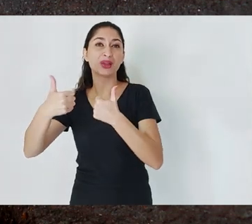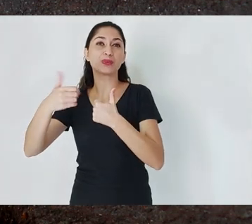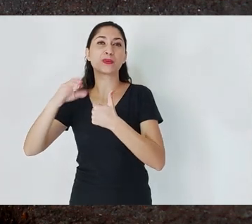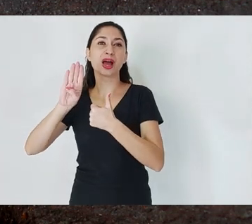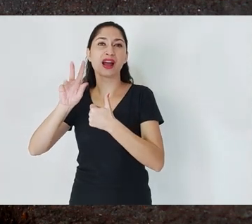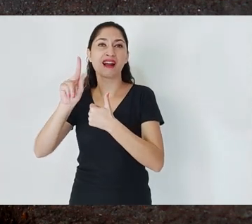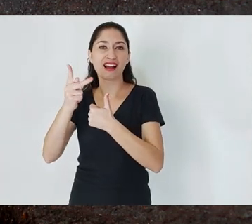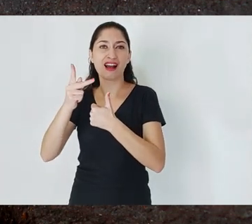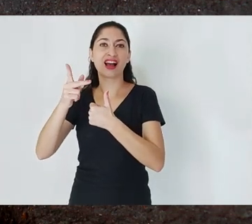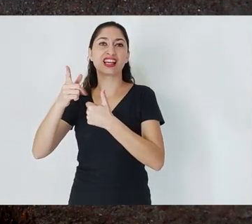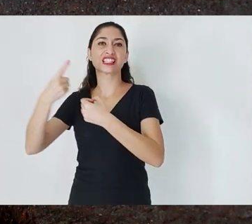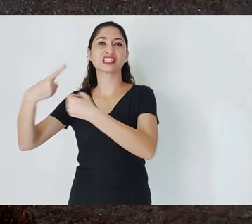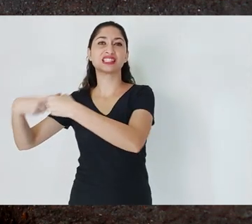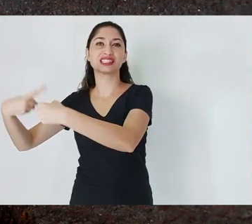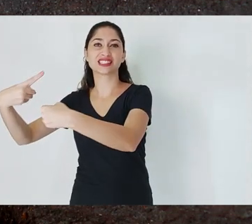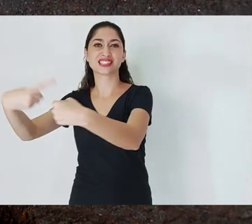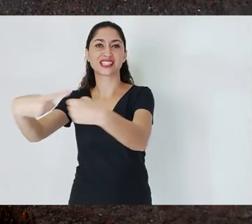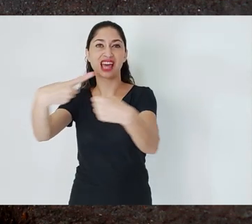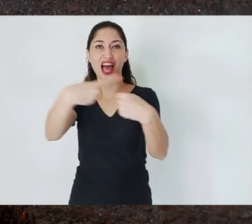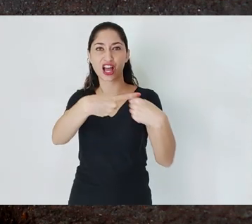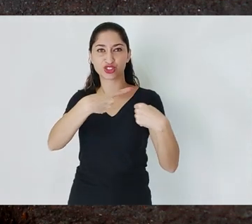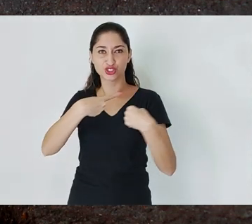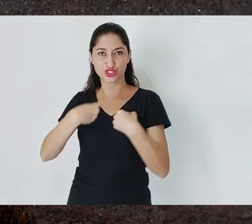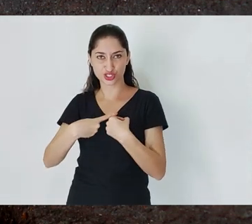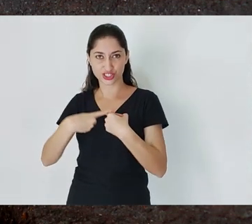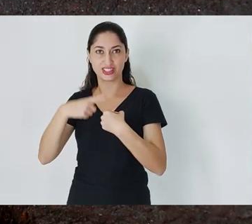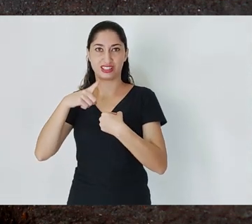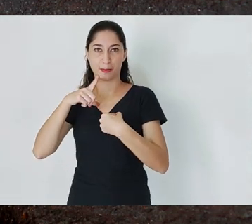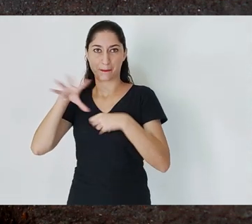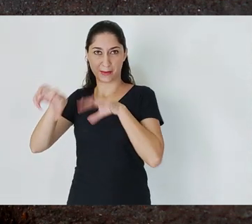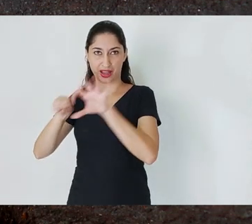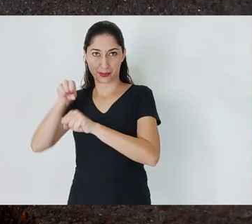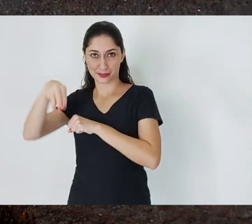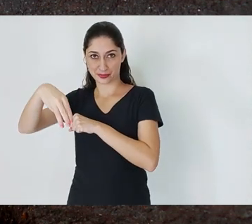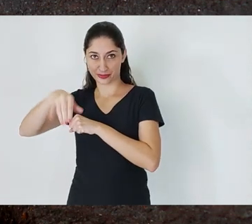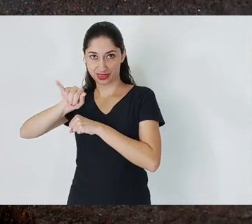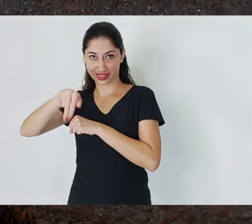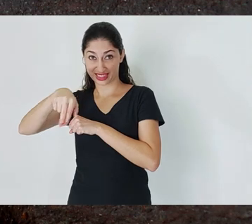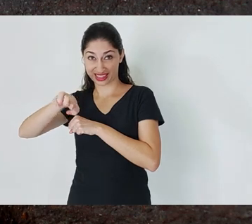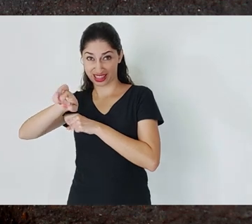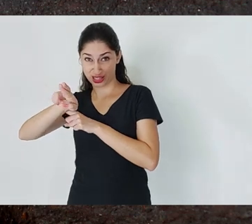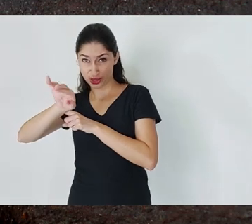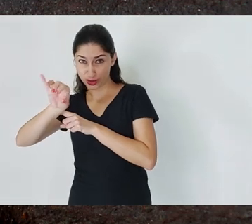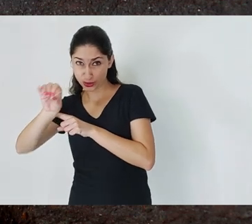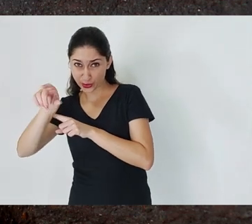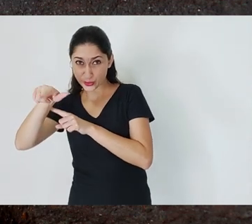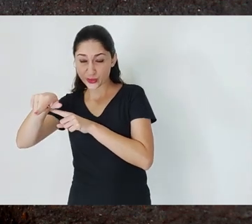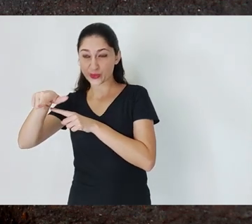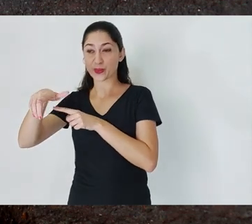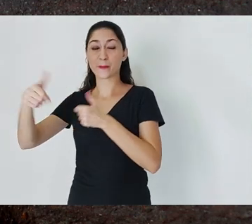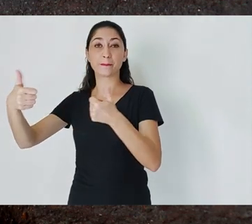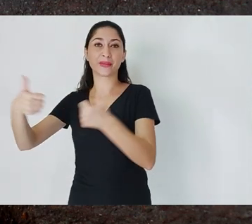the social context of the mines here are completely different from the social context of Carajás,